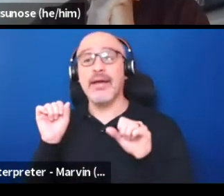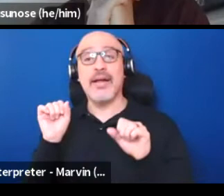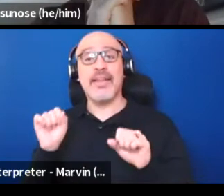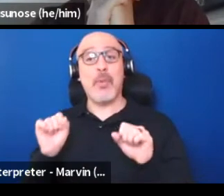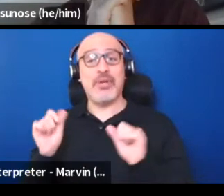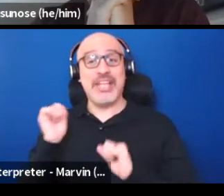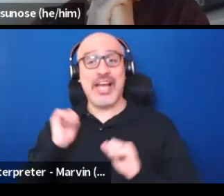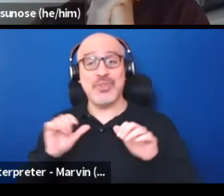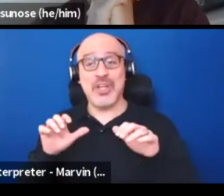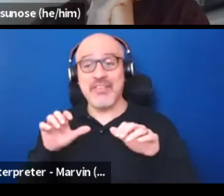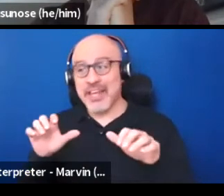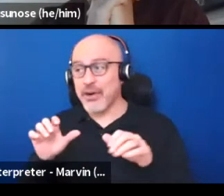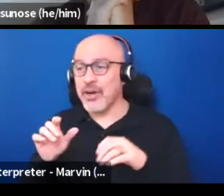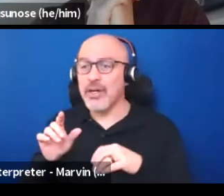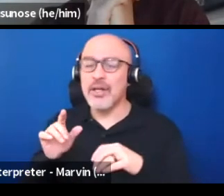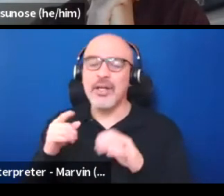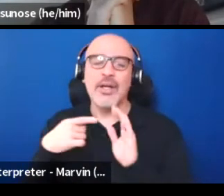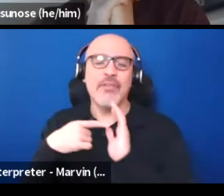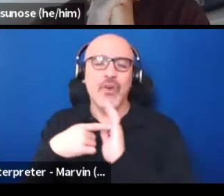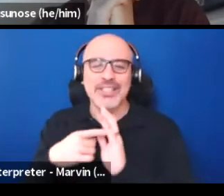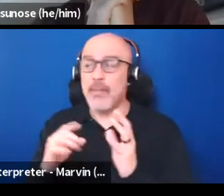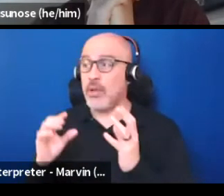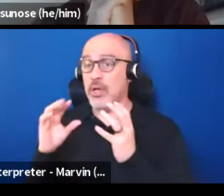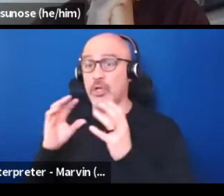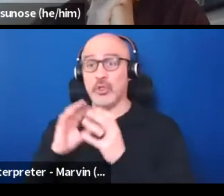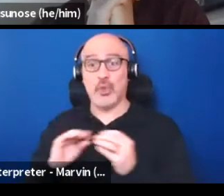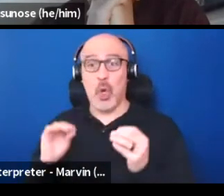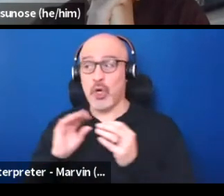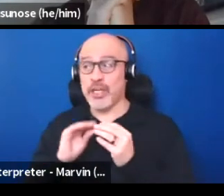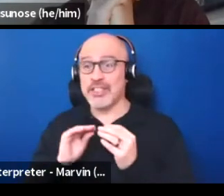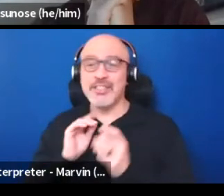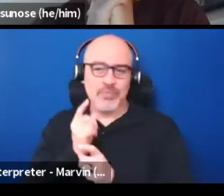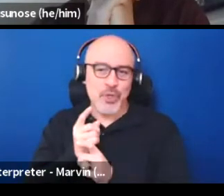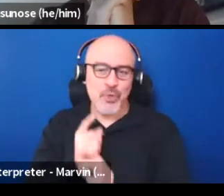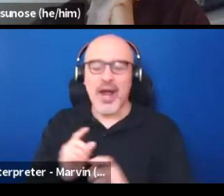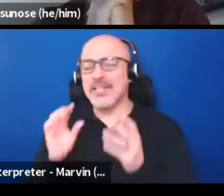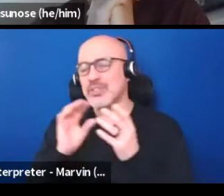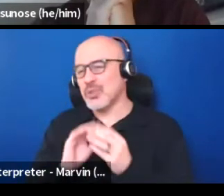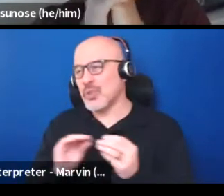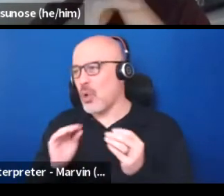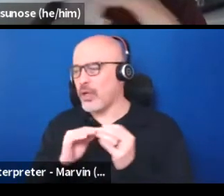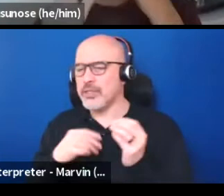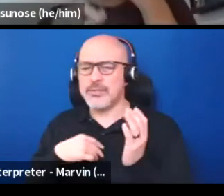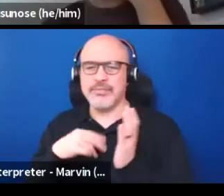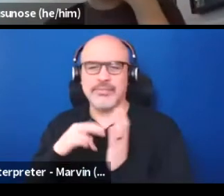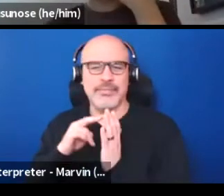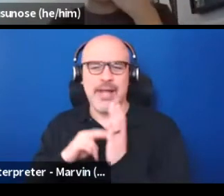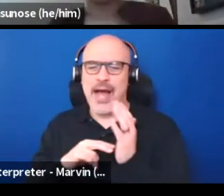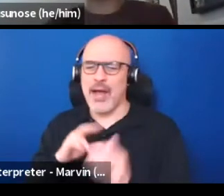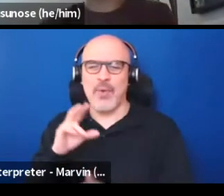like stories. You're right, it's all about stories. I've read 30 stories today on the news.